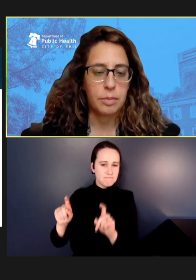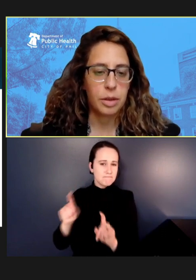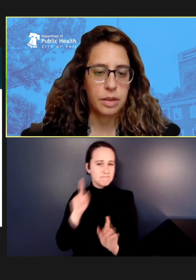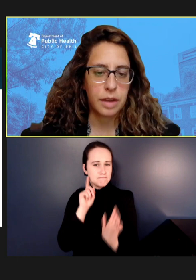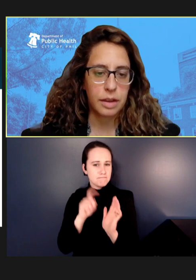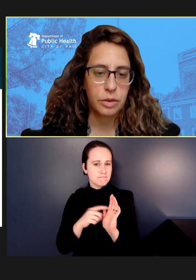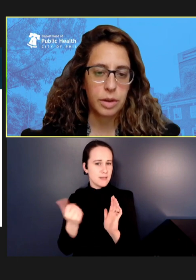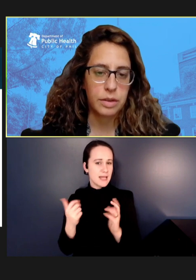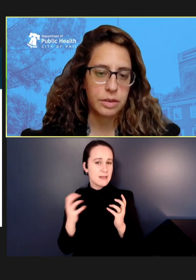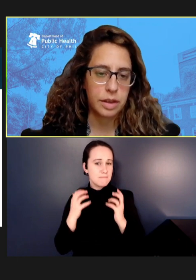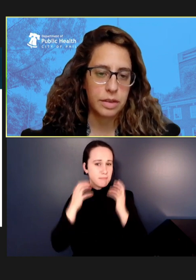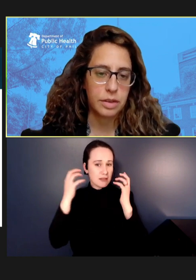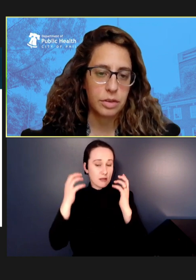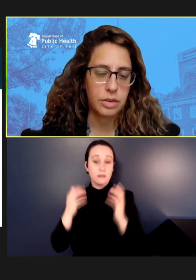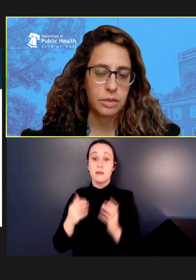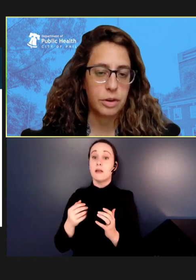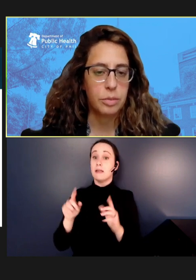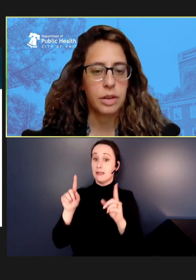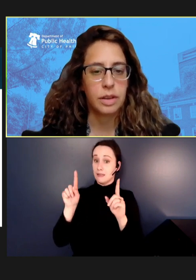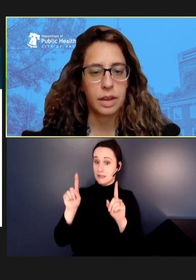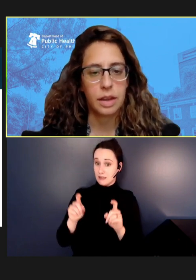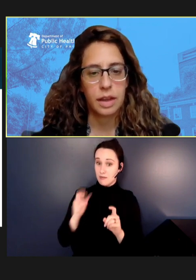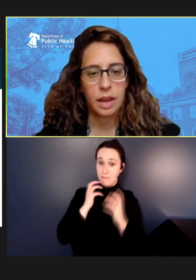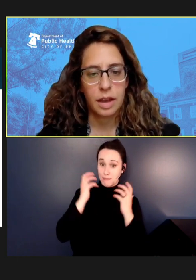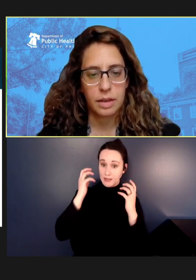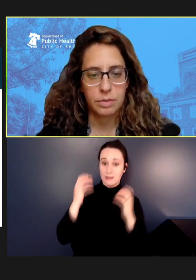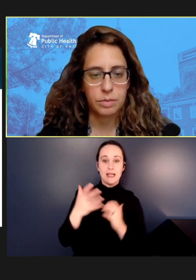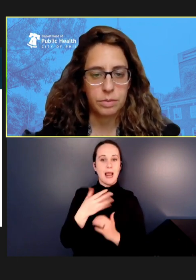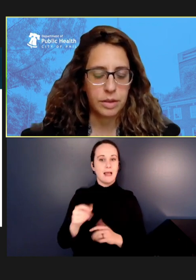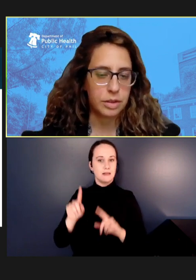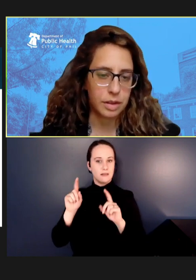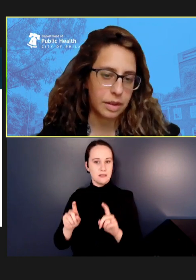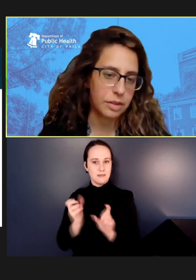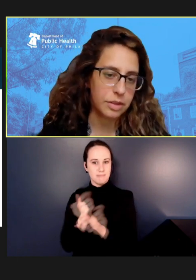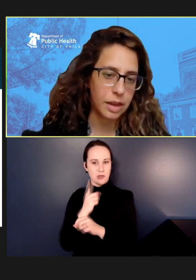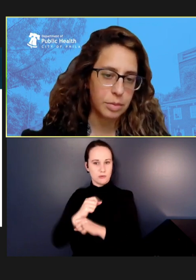both to test for measles and to test for immunity, I'll mention on another slide,